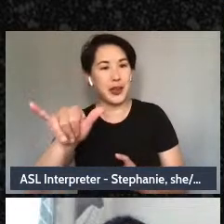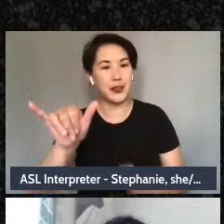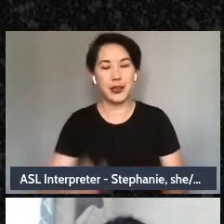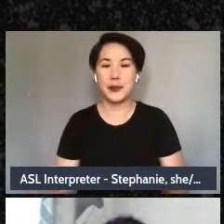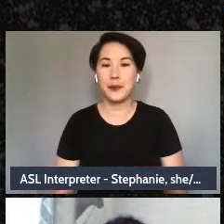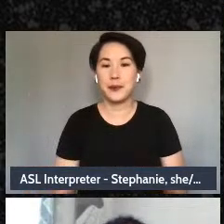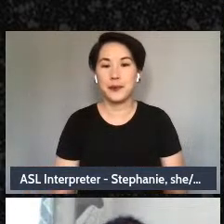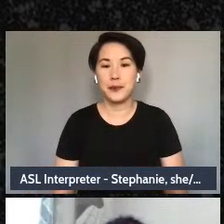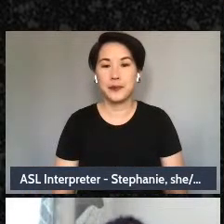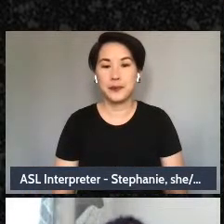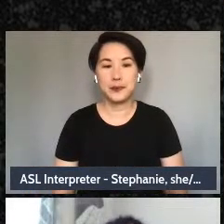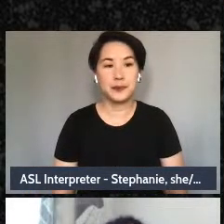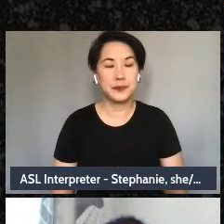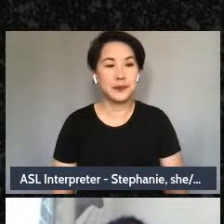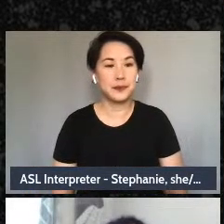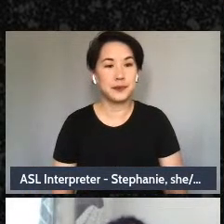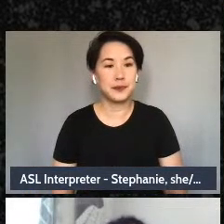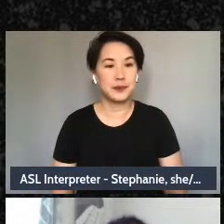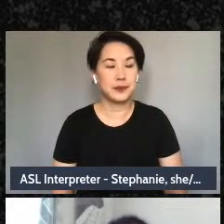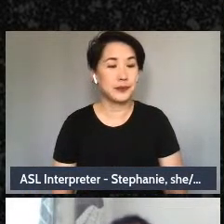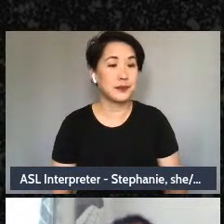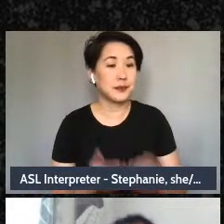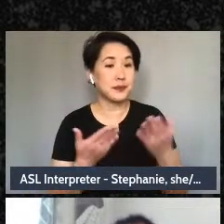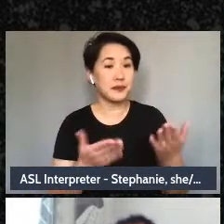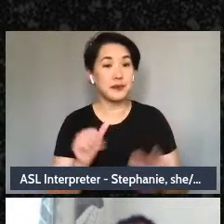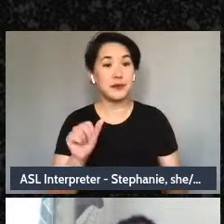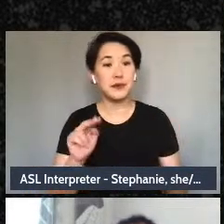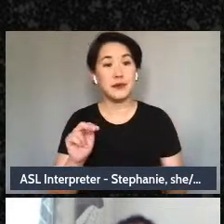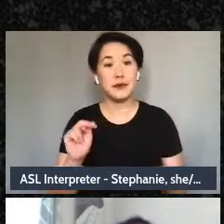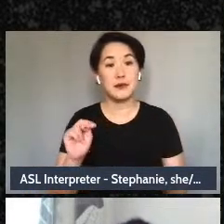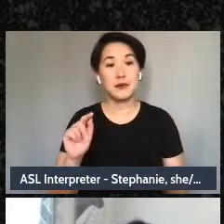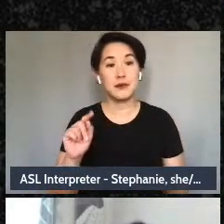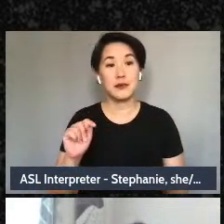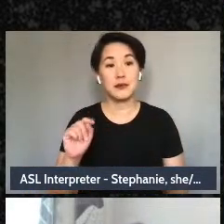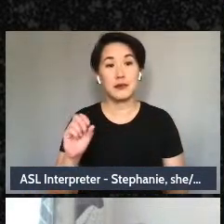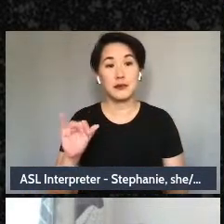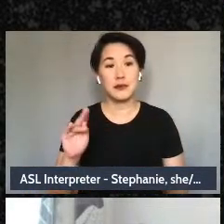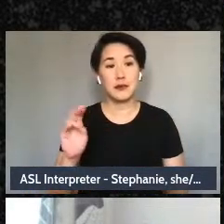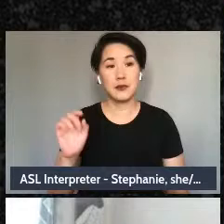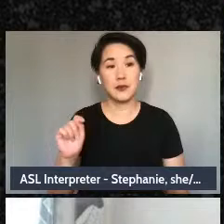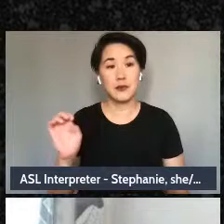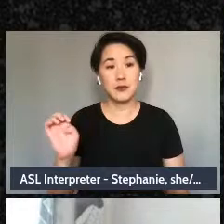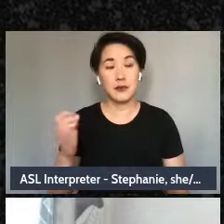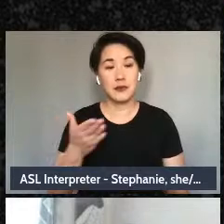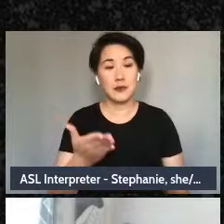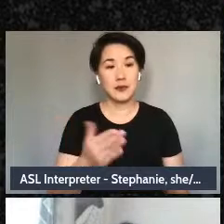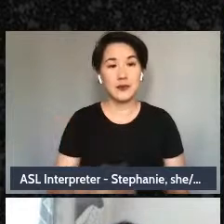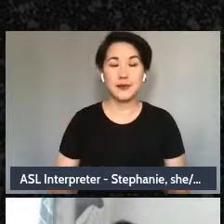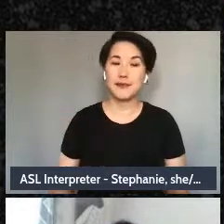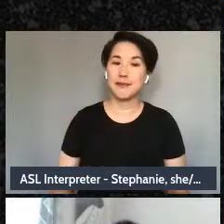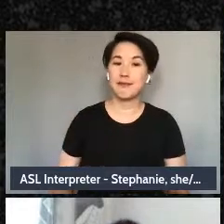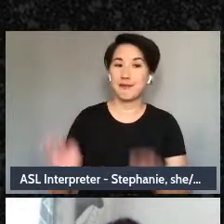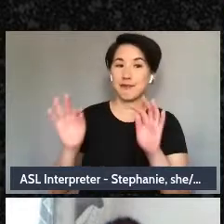All right, and we can go to the next slide here for that. So the medical model;